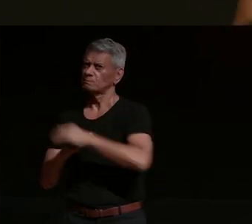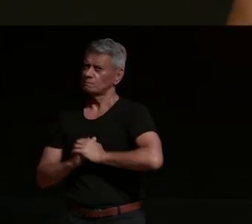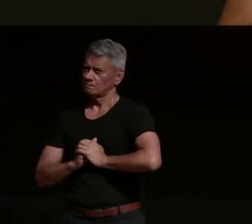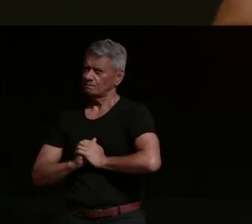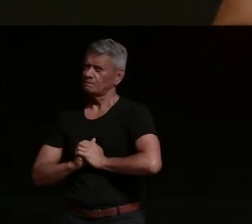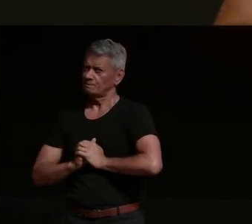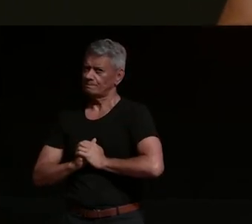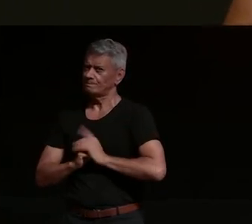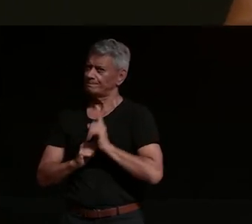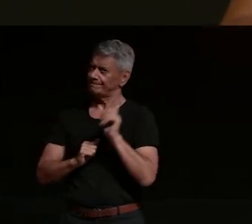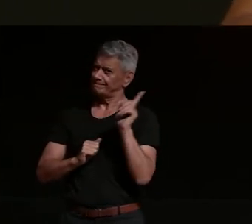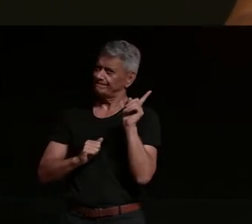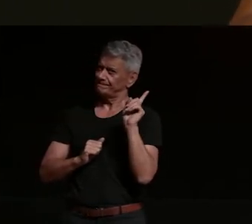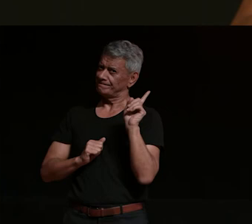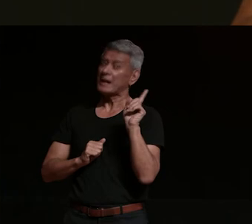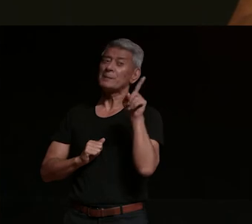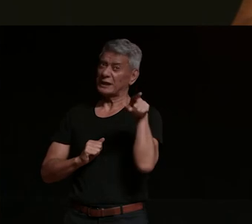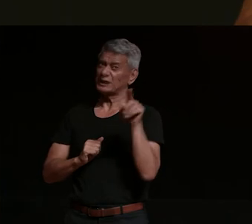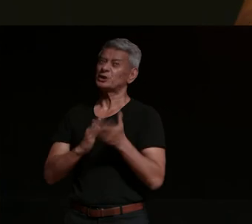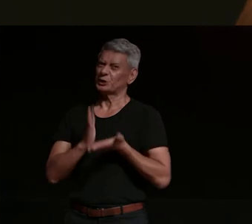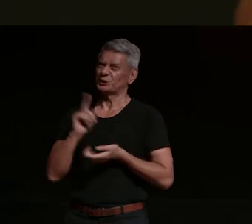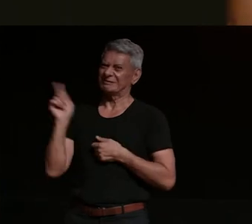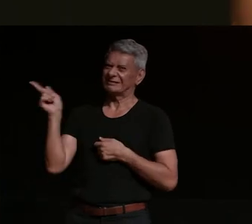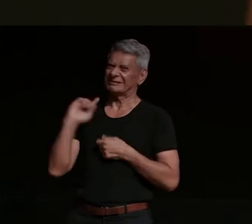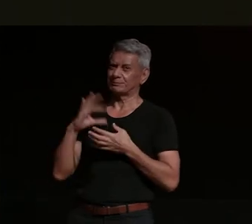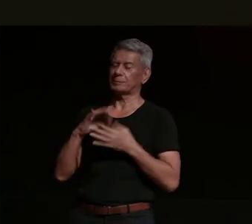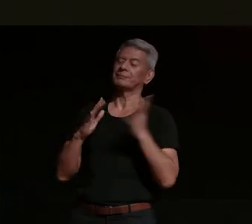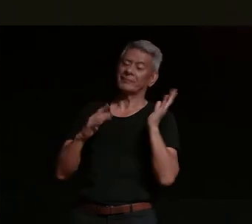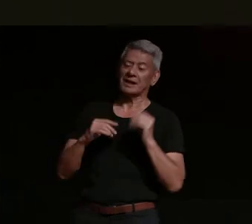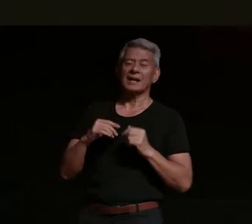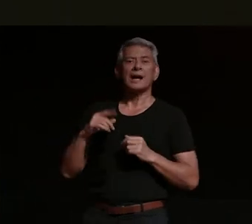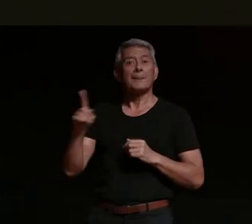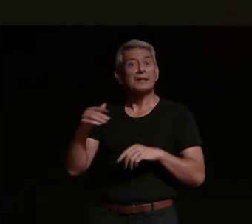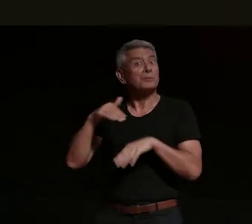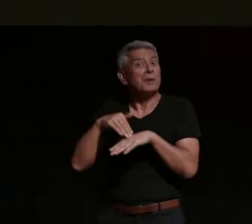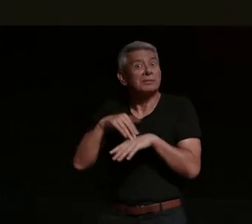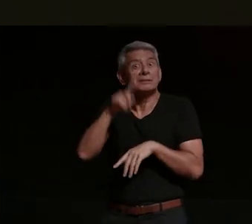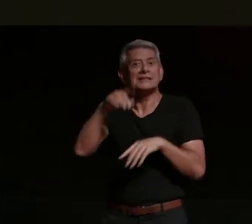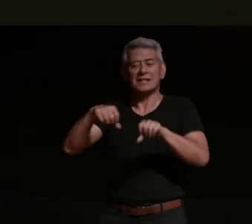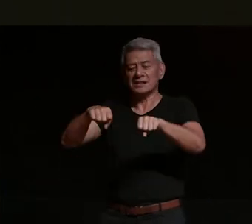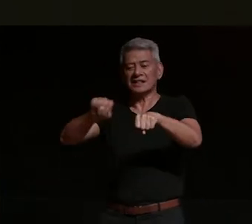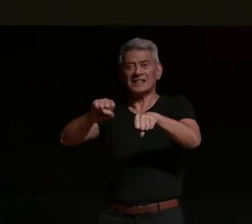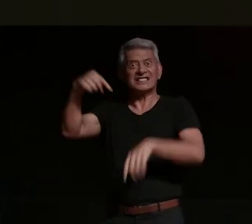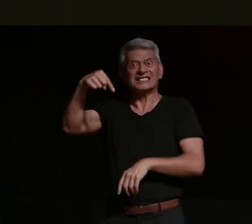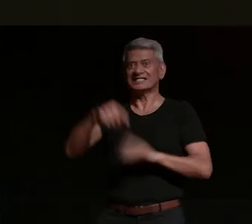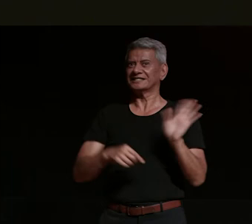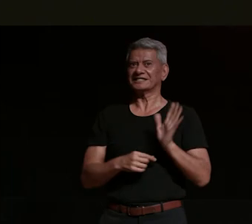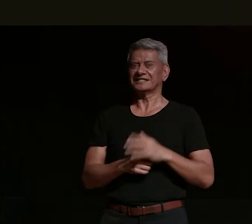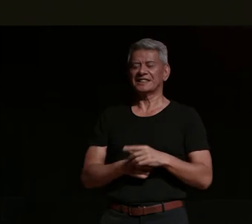and i do but the thing is it's not the motorcycle and i see exactly what you were saying kobe i see